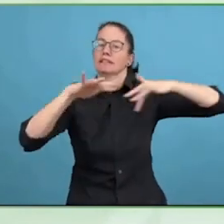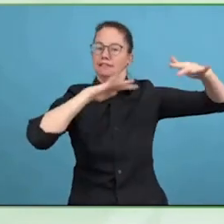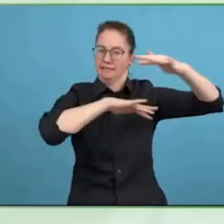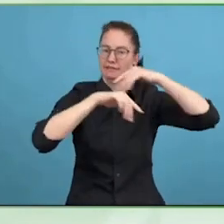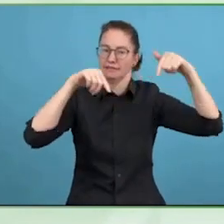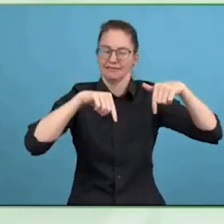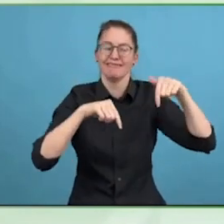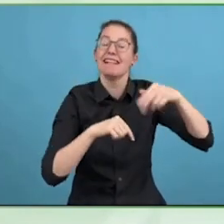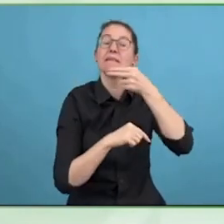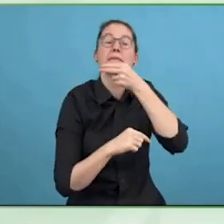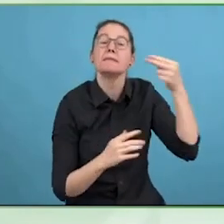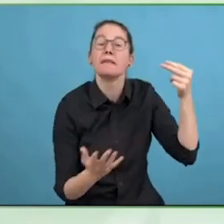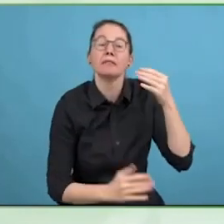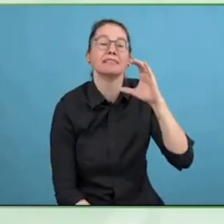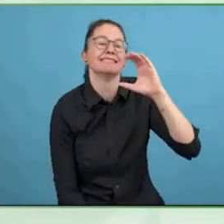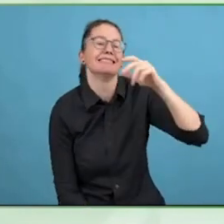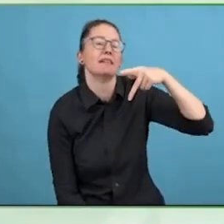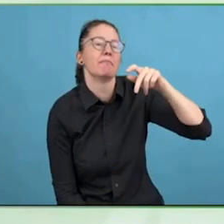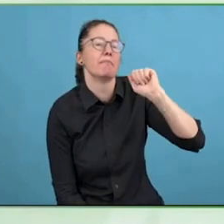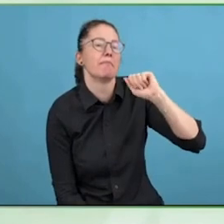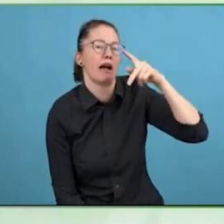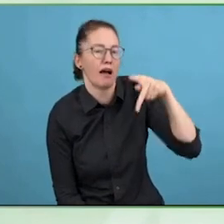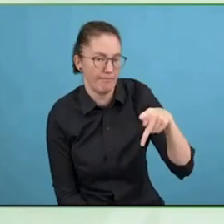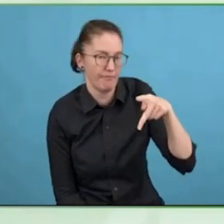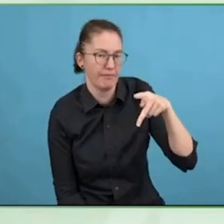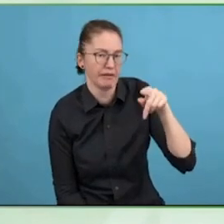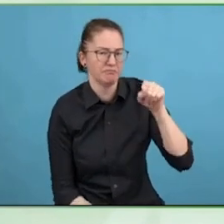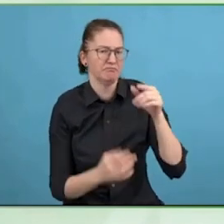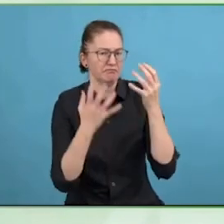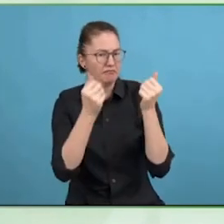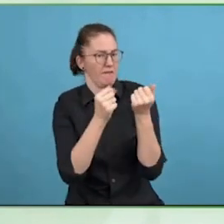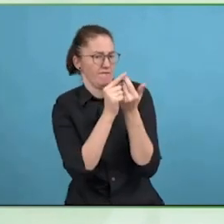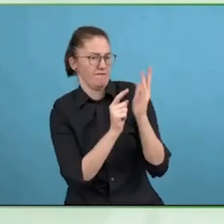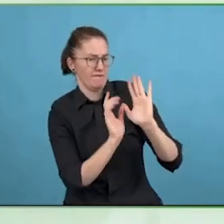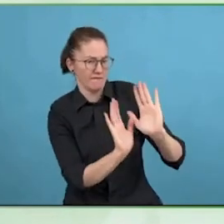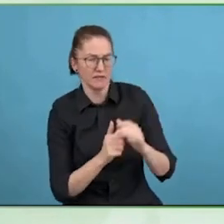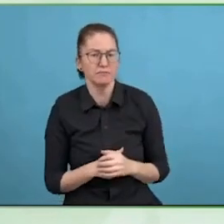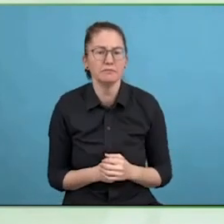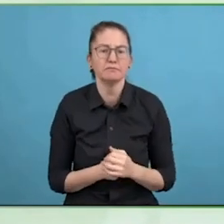start in their company to build up the accessibility.